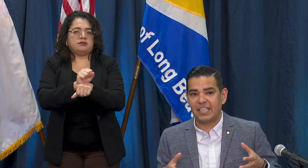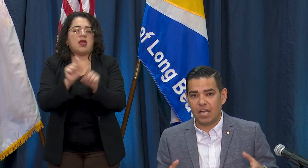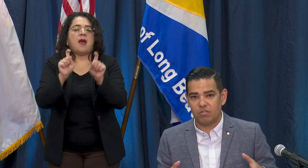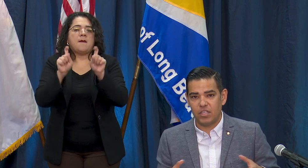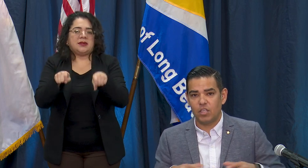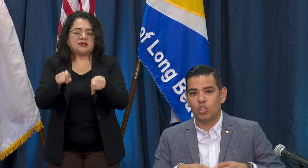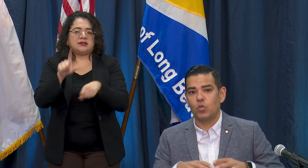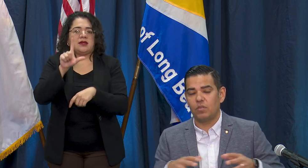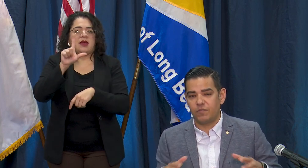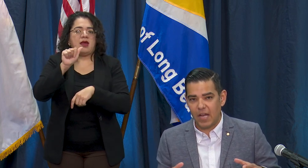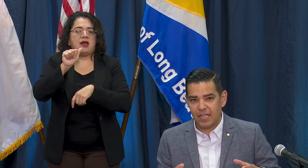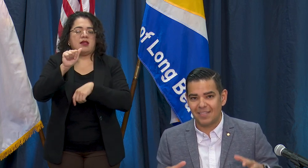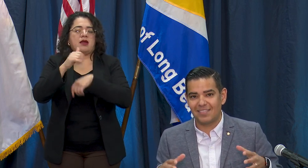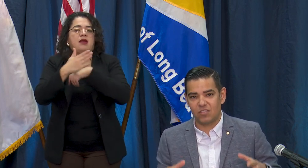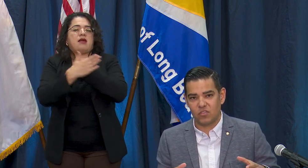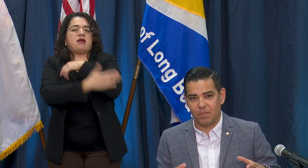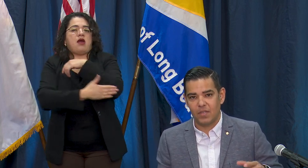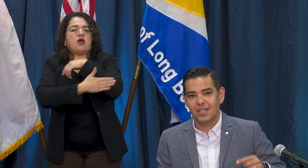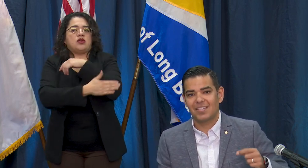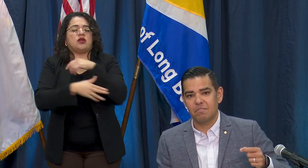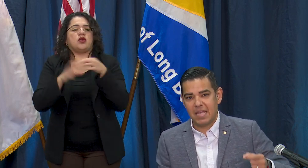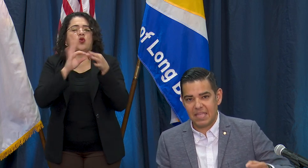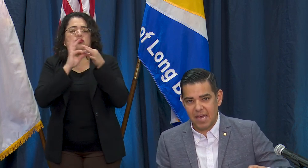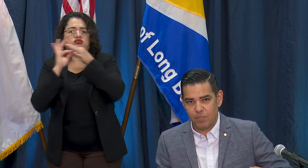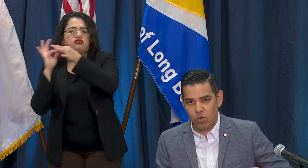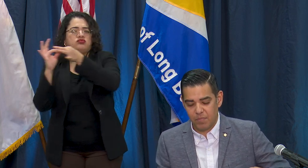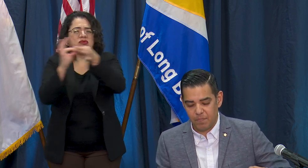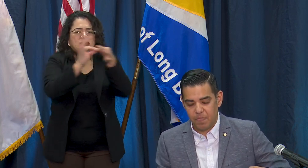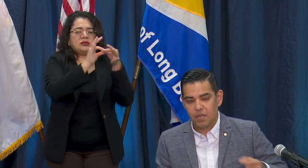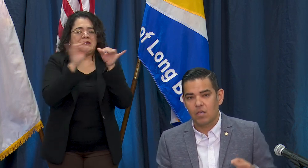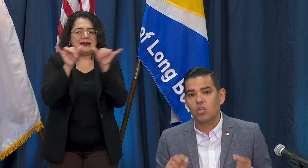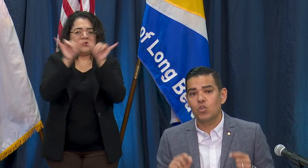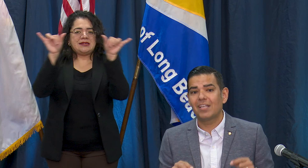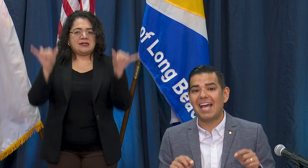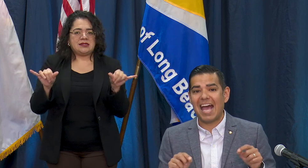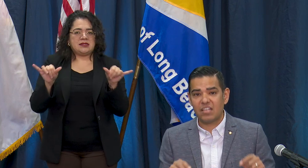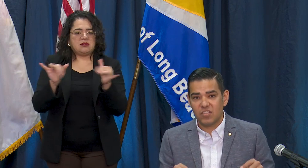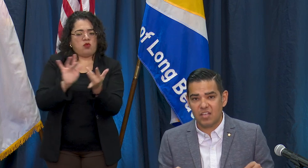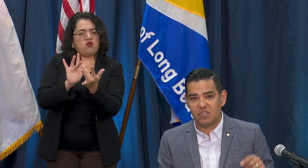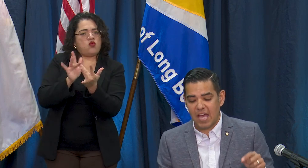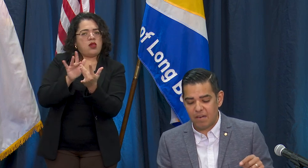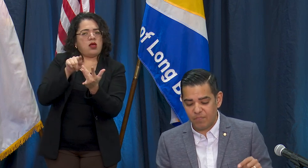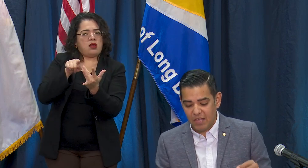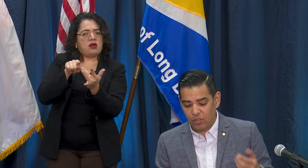County Unified System to make that appointment. You can access that at the